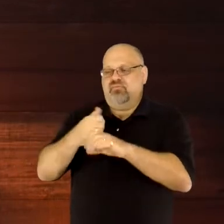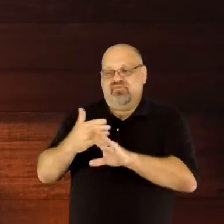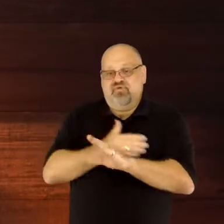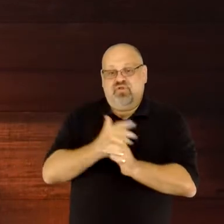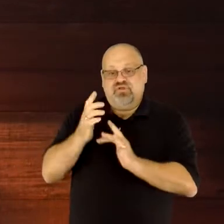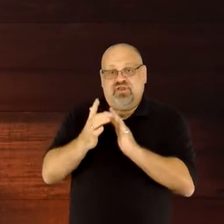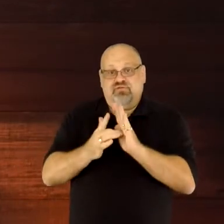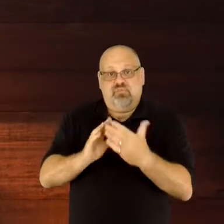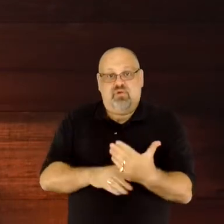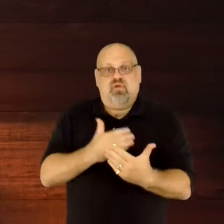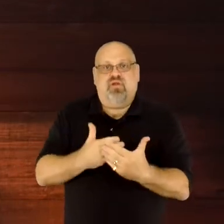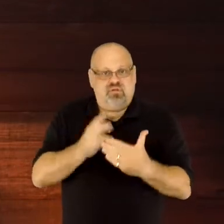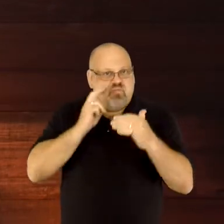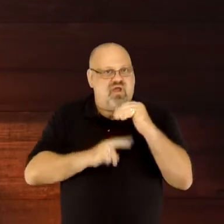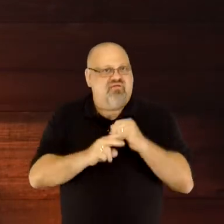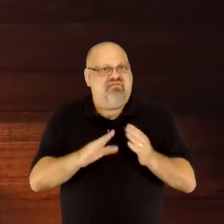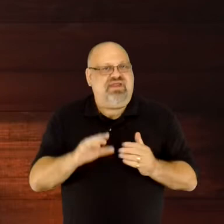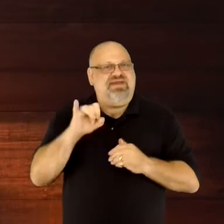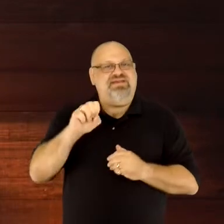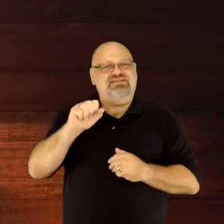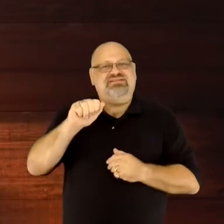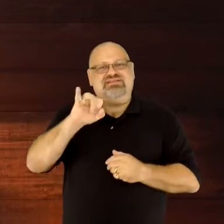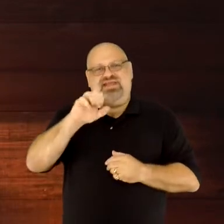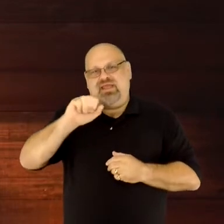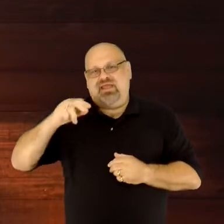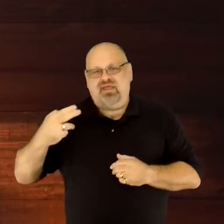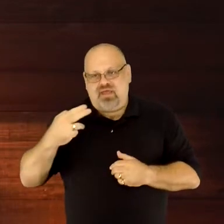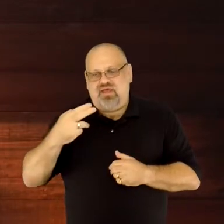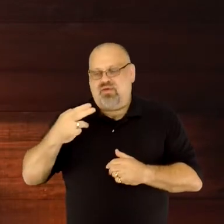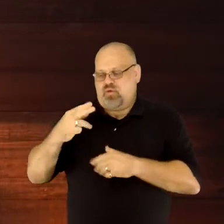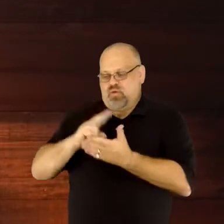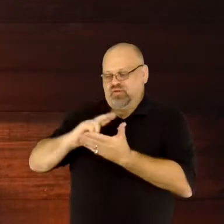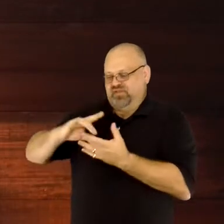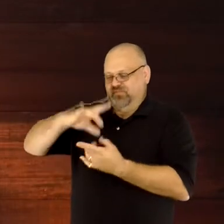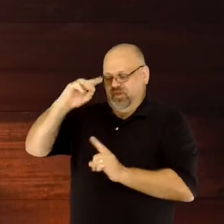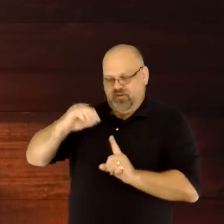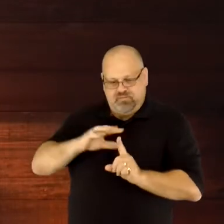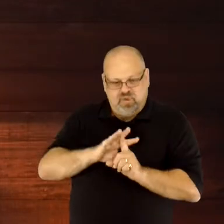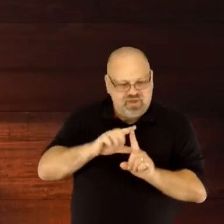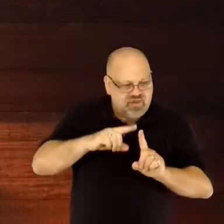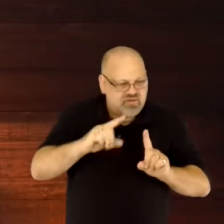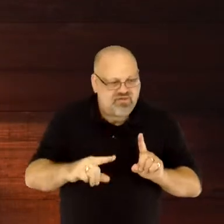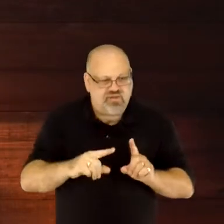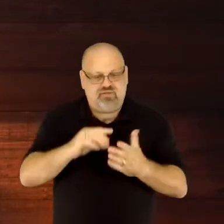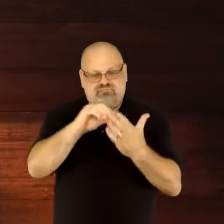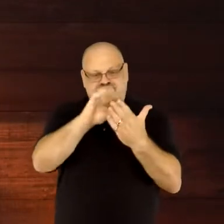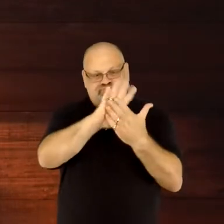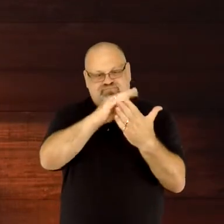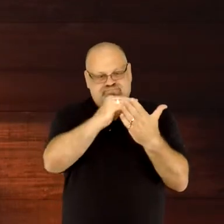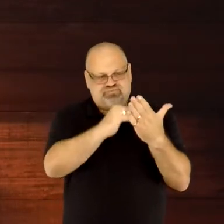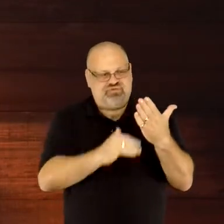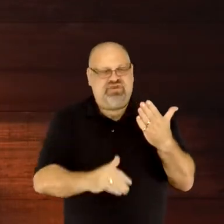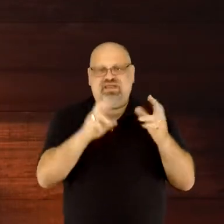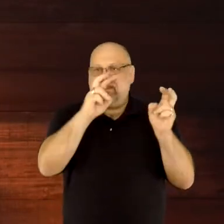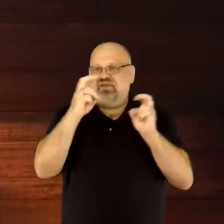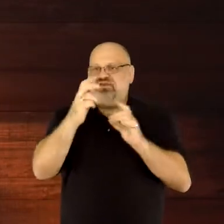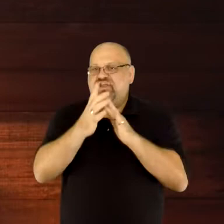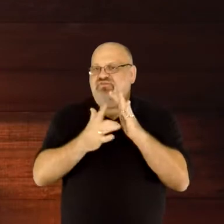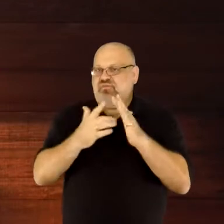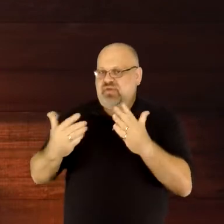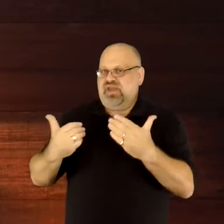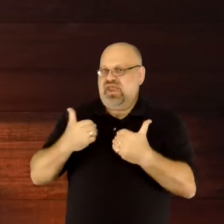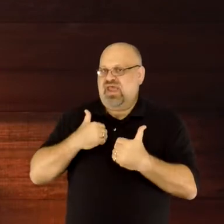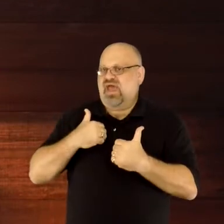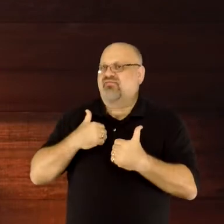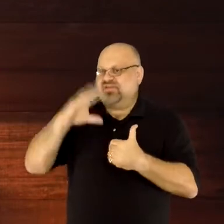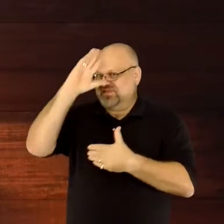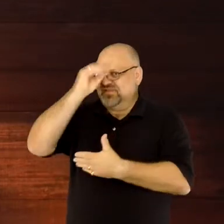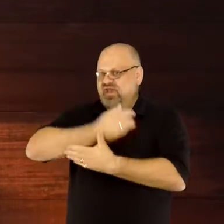Jesus would carry as the Son of God, and one of those titles is Prince of Peace. In Isaiah 9, verse 6, we read: